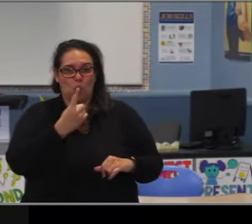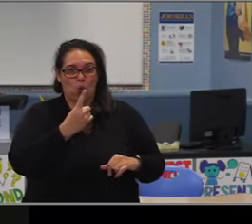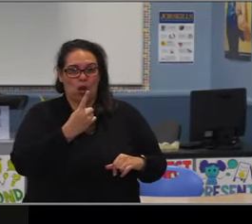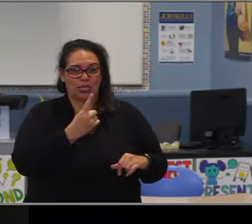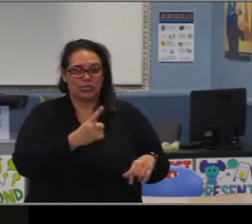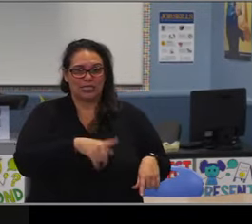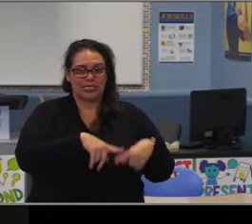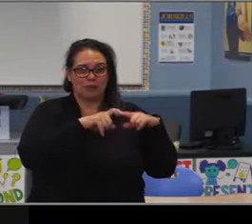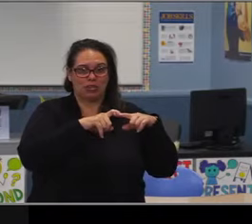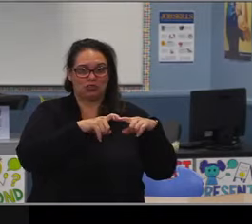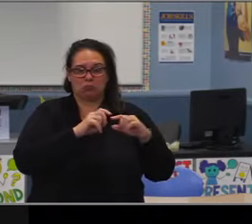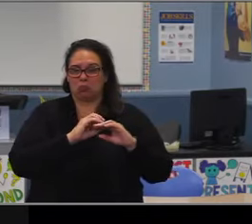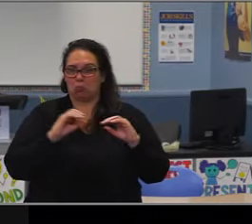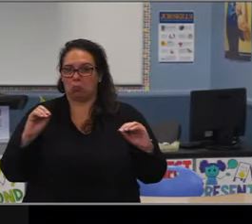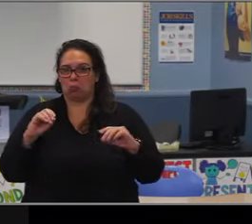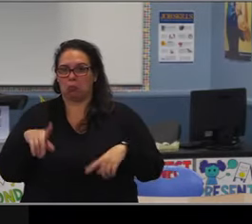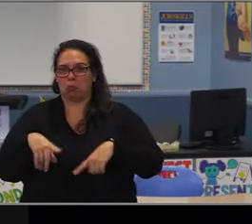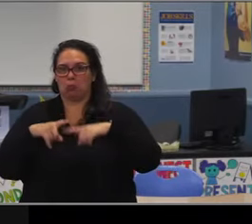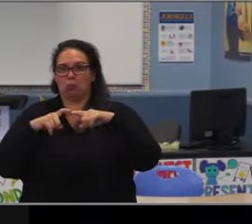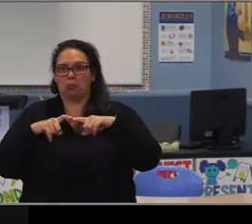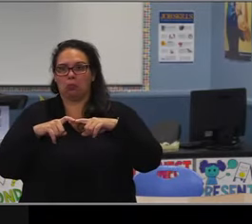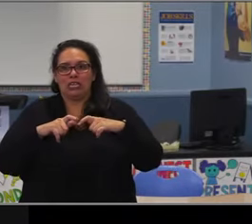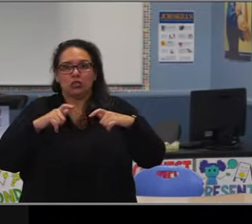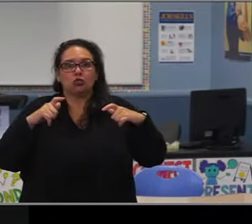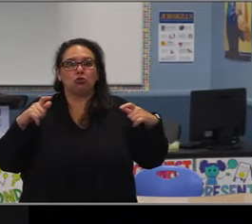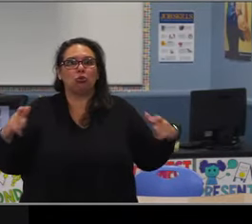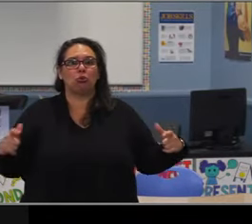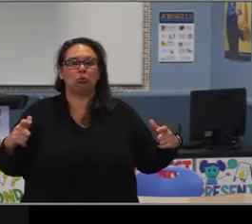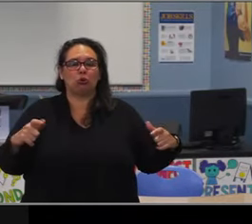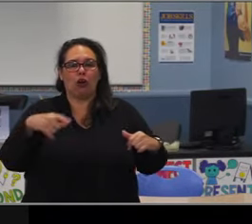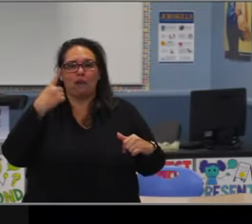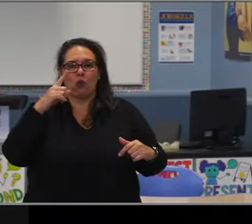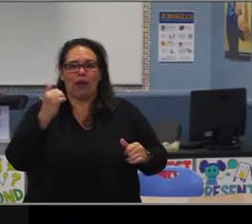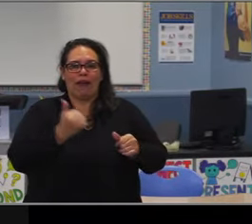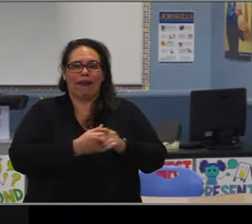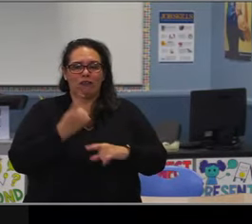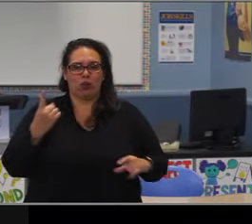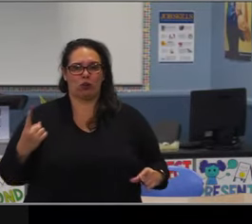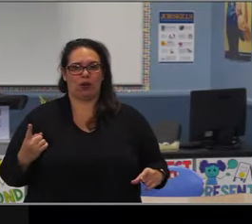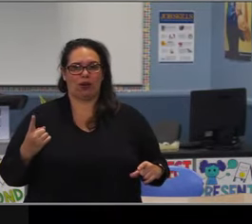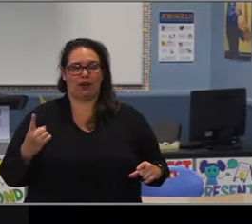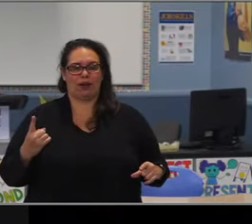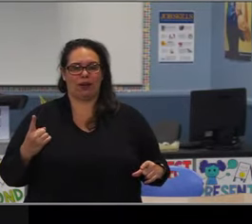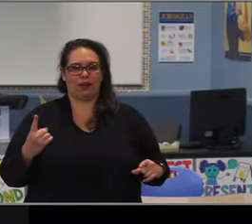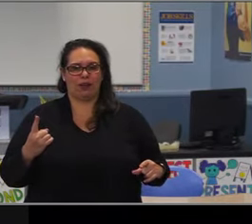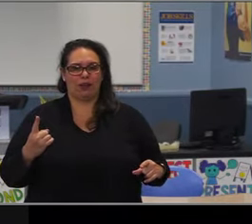showed that we have a 9% decrease in our LatinX, ninth grade students